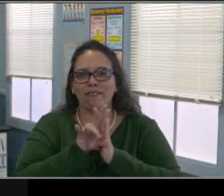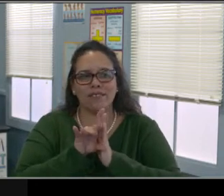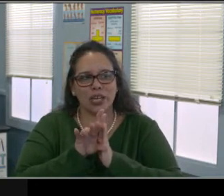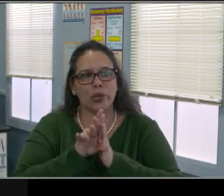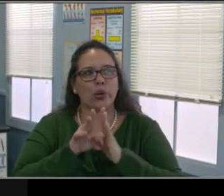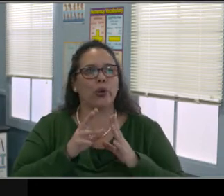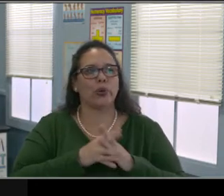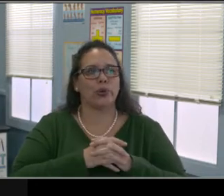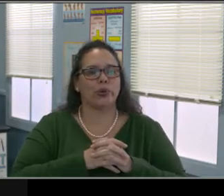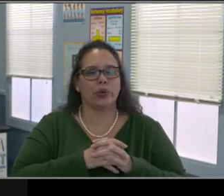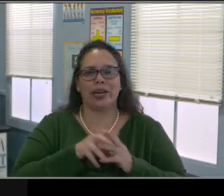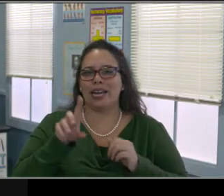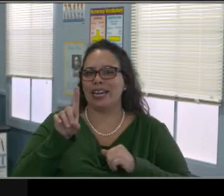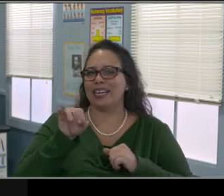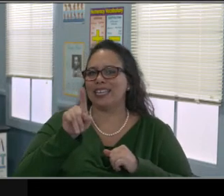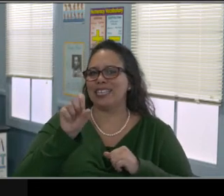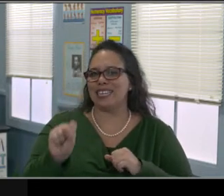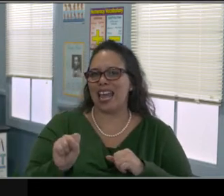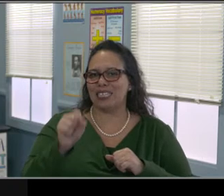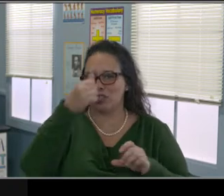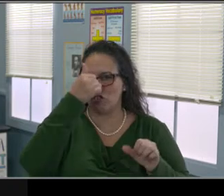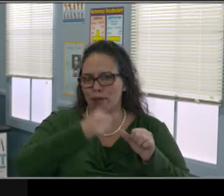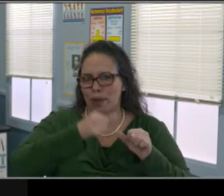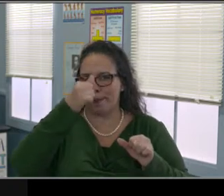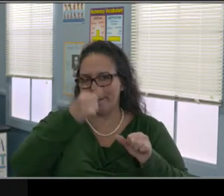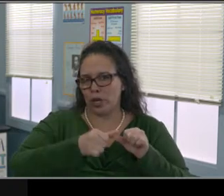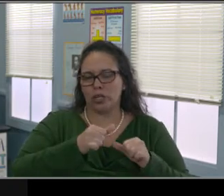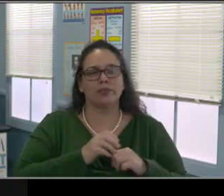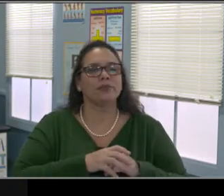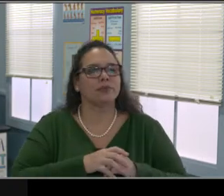from Mr. Anderson and Dr. Rosenquist.